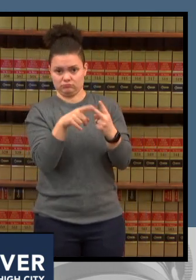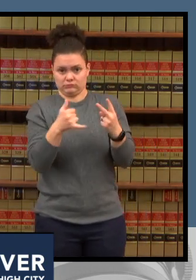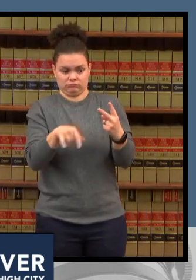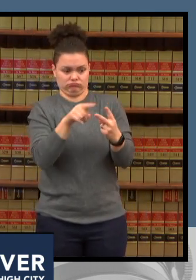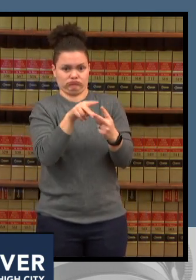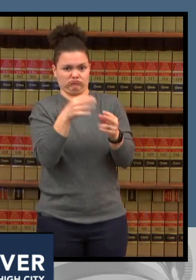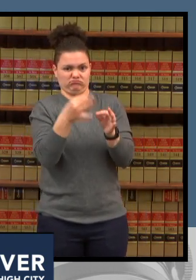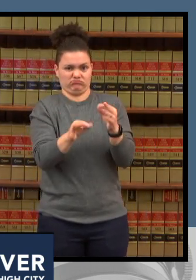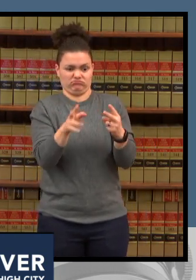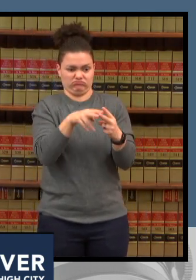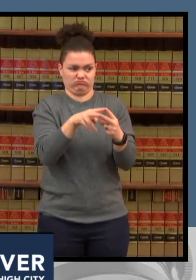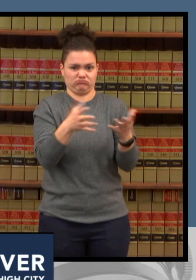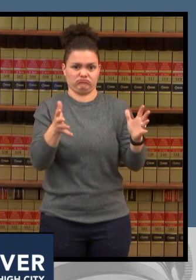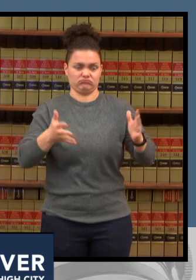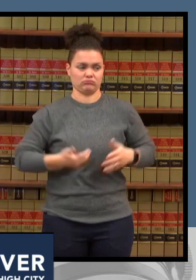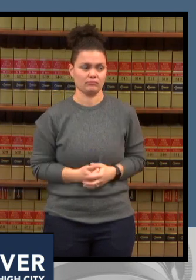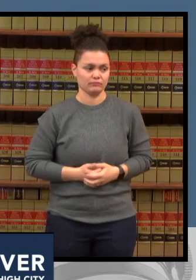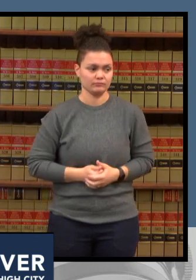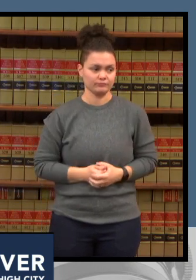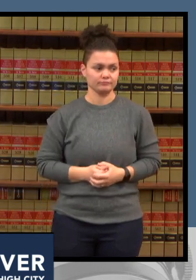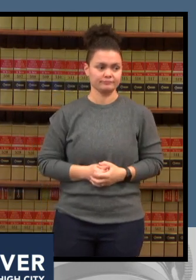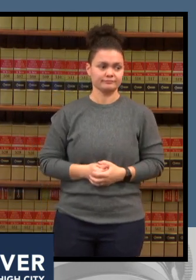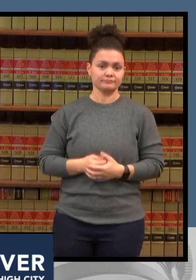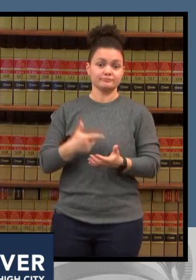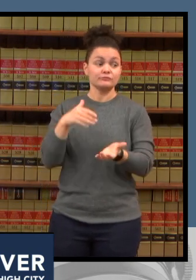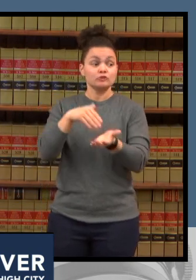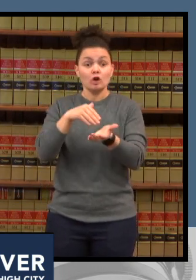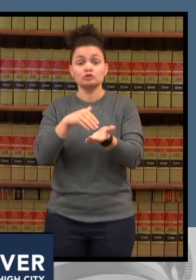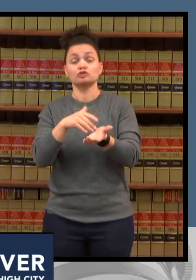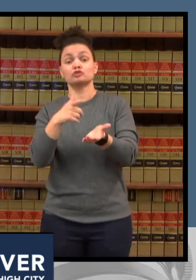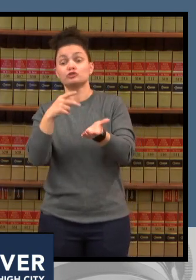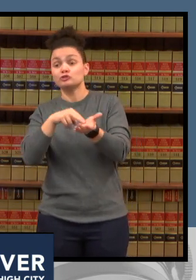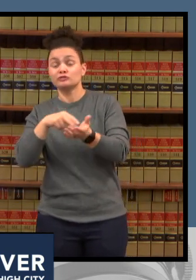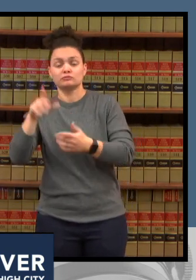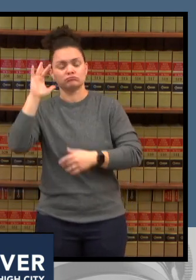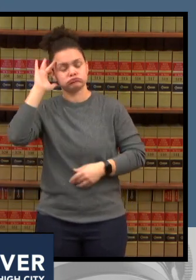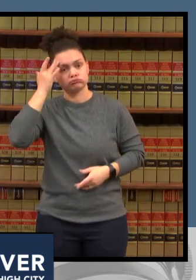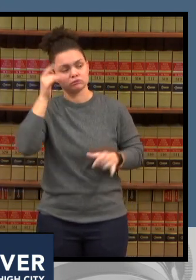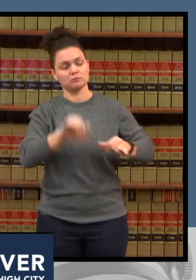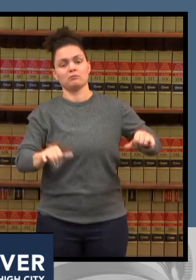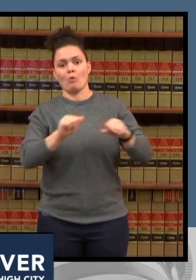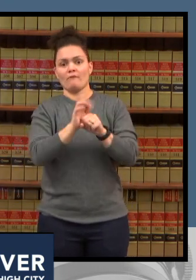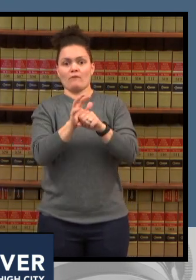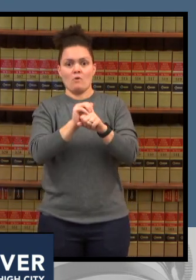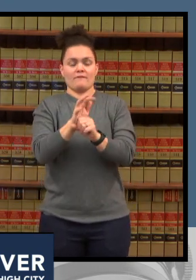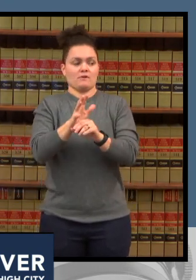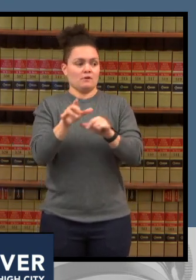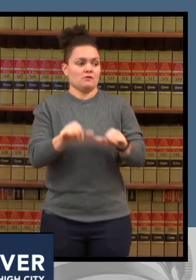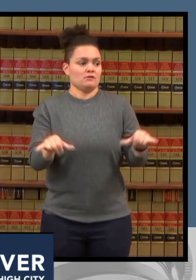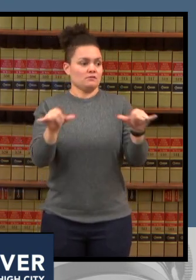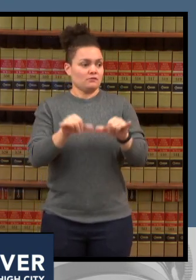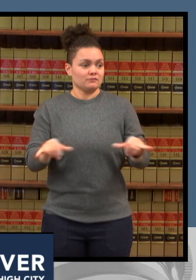but um covet isn't listening to us so we have to listen there and make it as simple as possible i